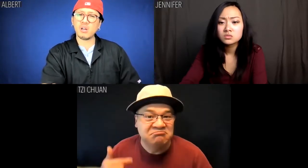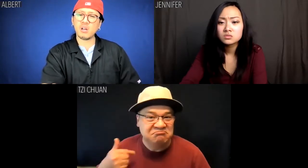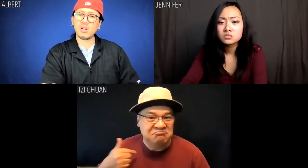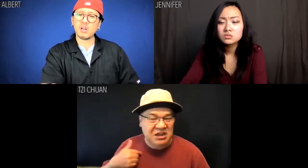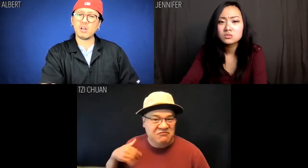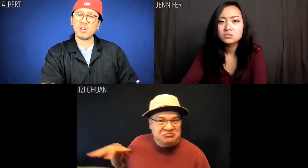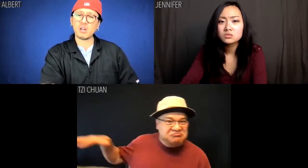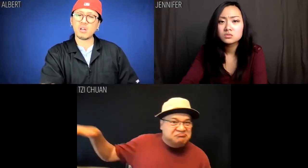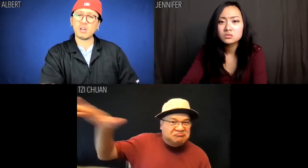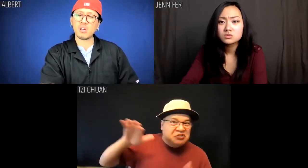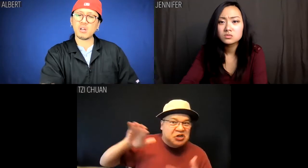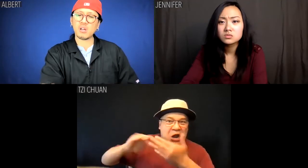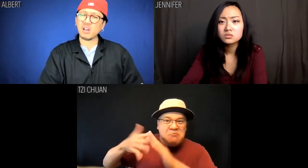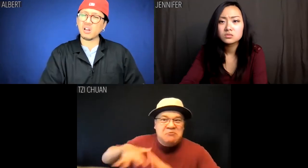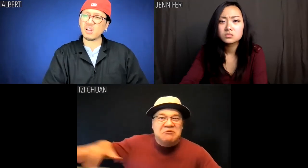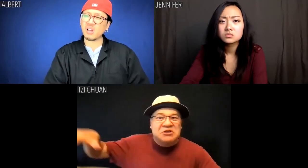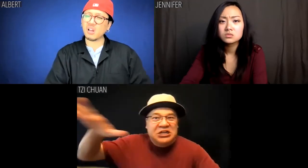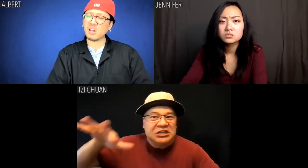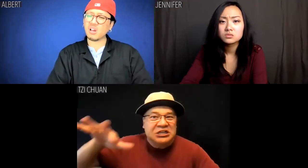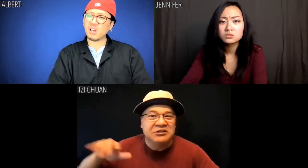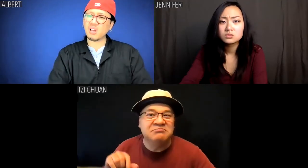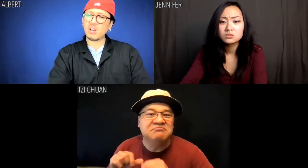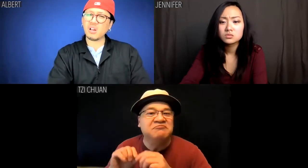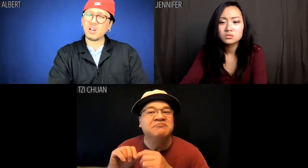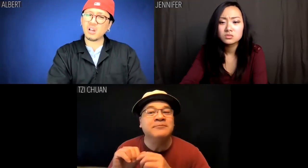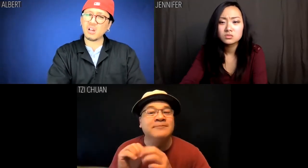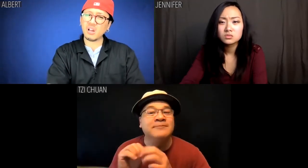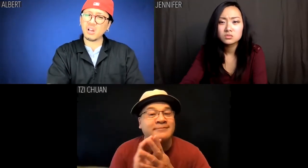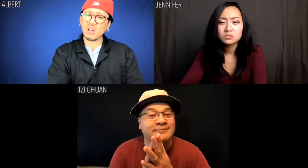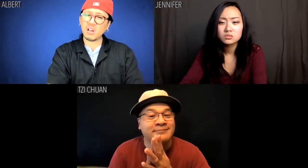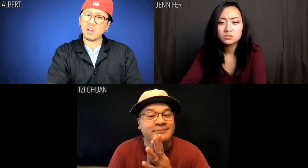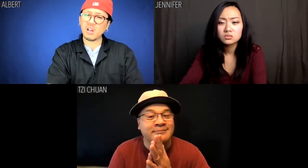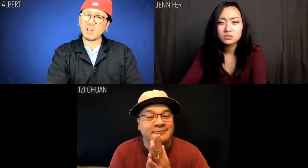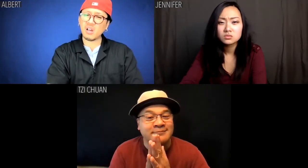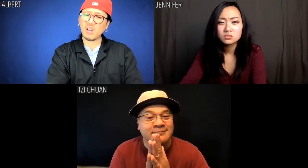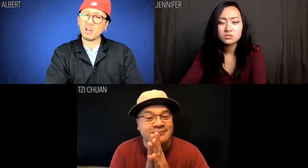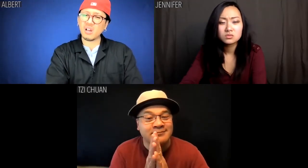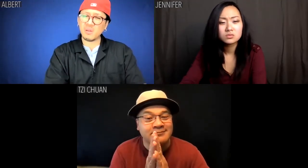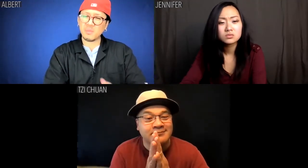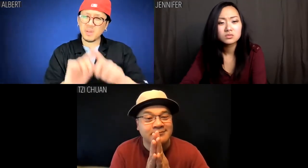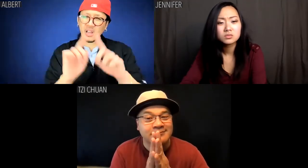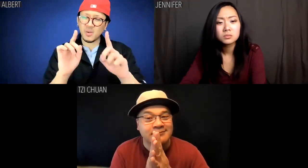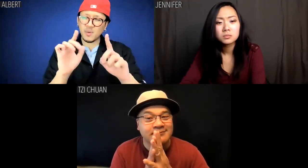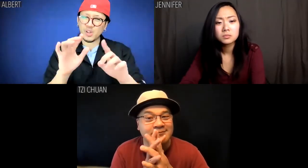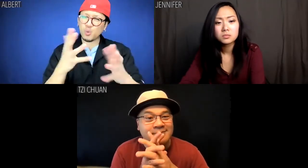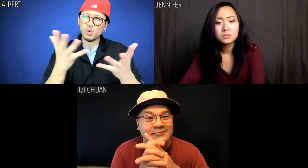We have a lot of friends in the community. Mmmmmm hmmmmm